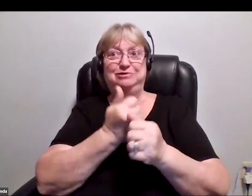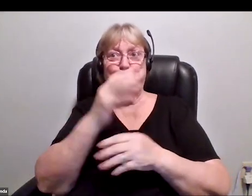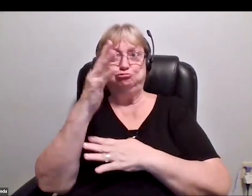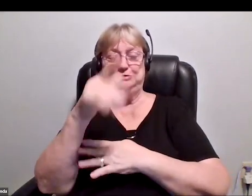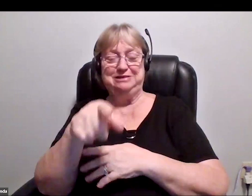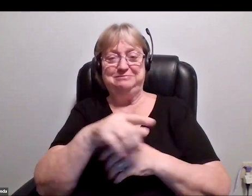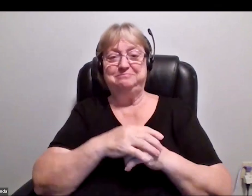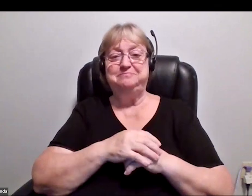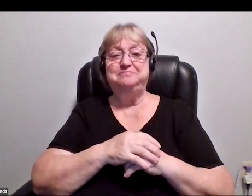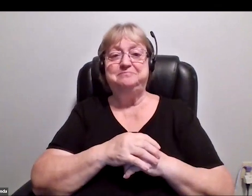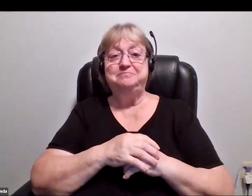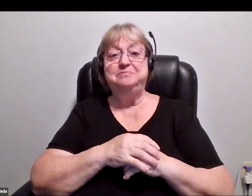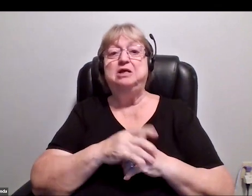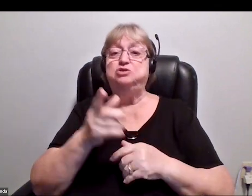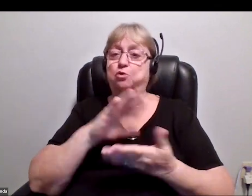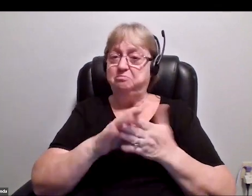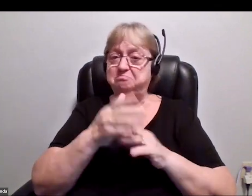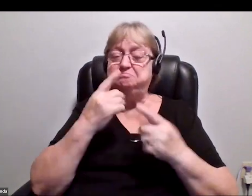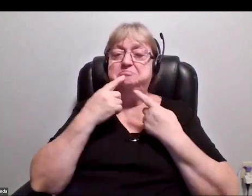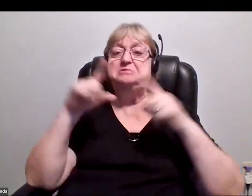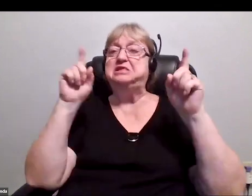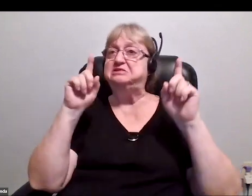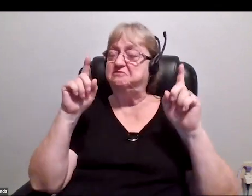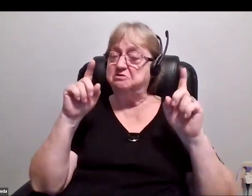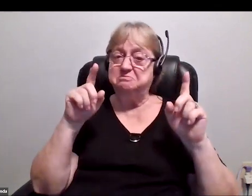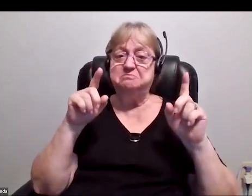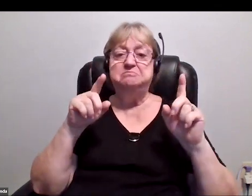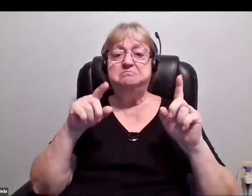Planet went off to become very successful, and this is a slightly out-of-date graph now,